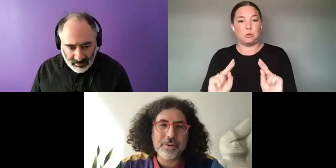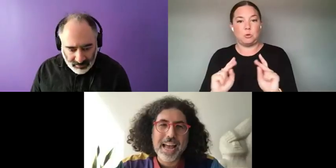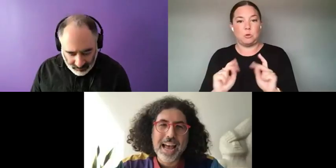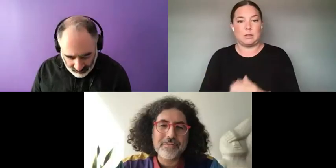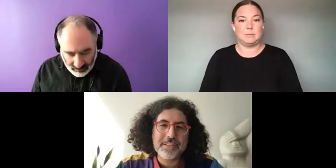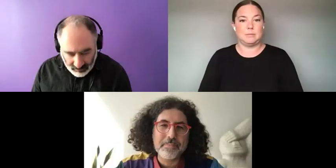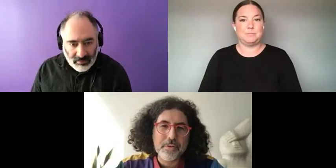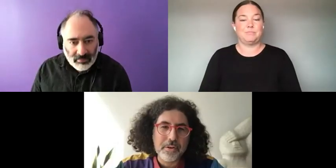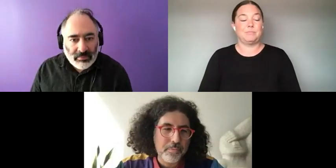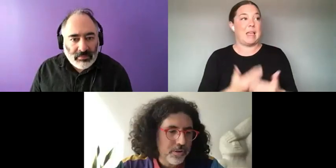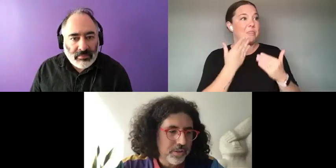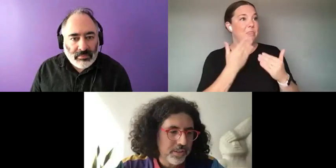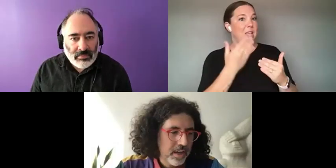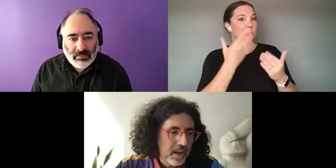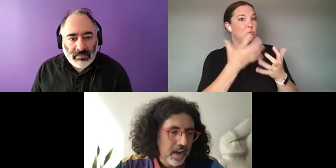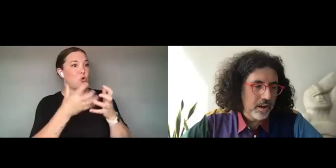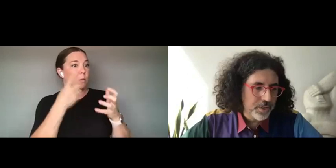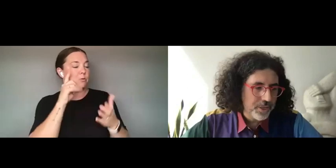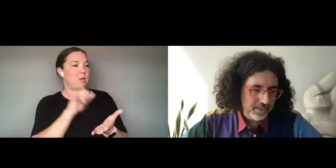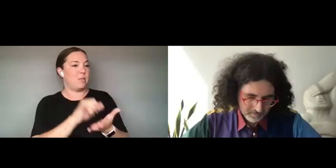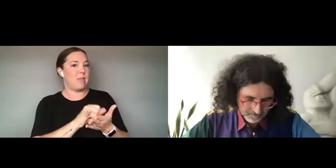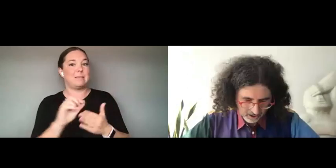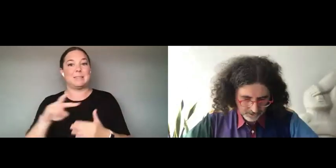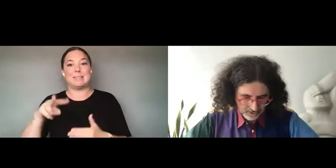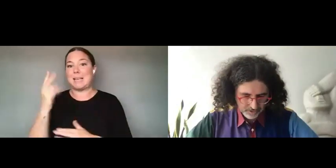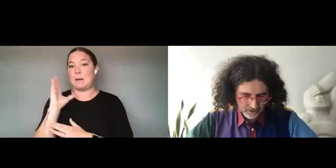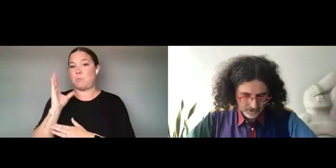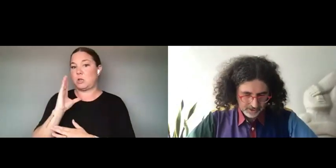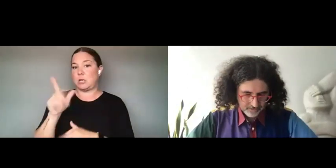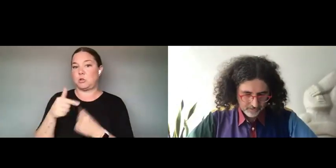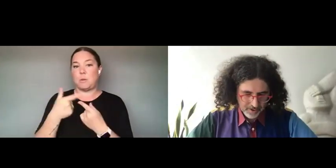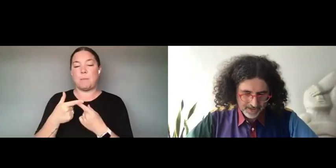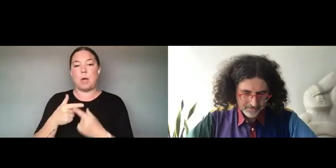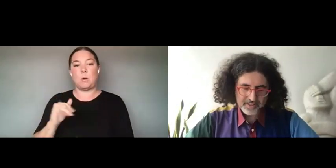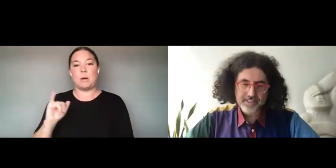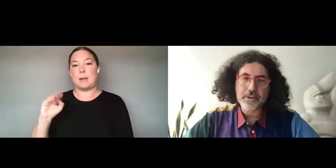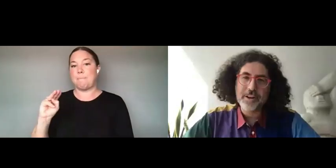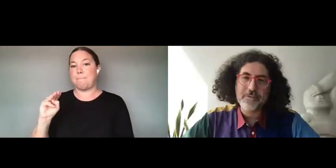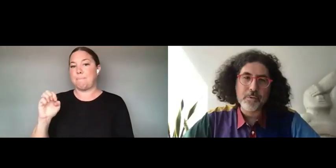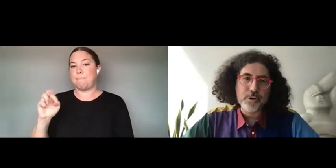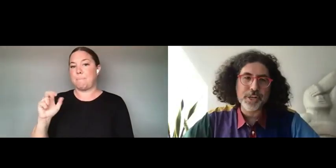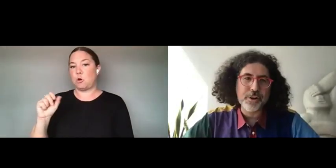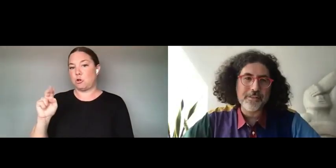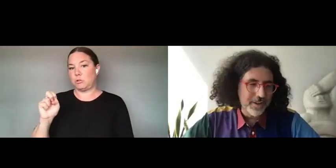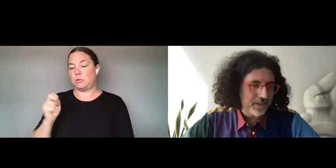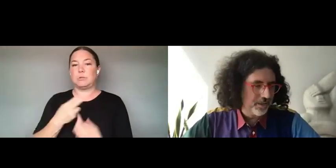TO HAVE IS ABOUT IMMERSE WHICH ALSO CALLS ITSELF CREATIVE DISCUSSION OF EMERGING NON-FICTION.